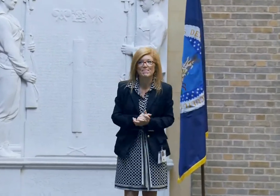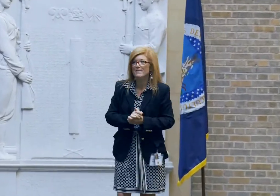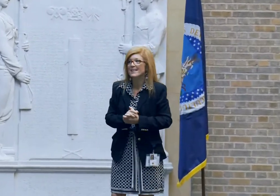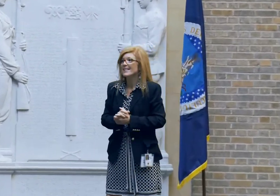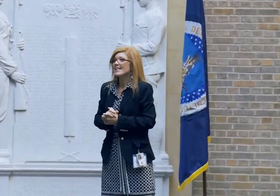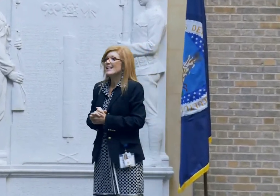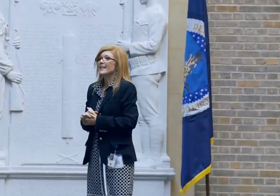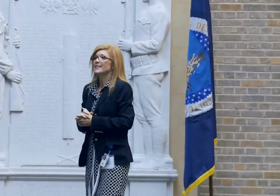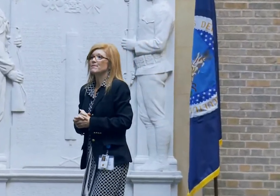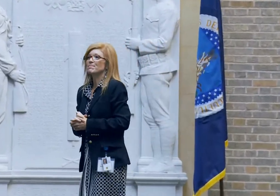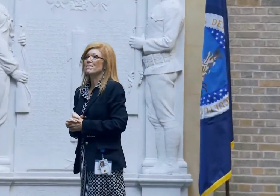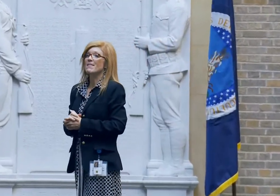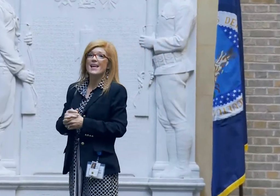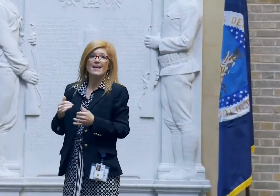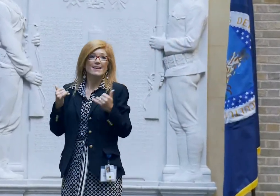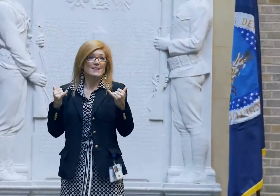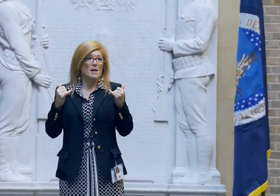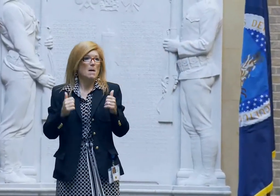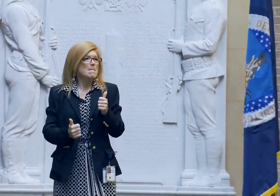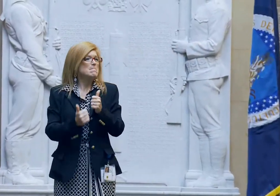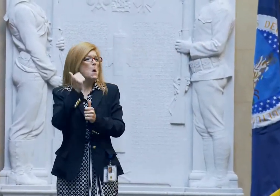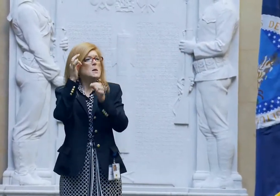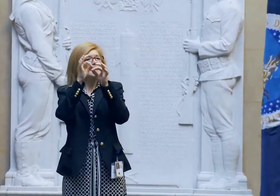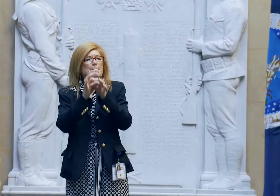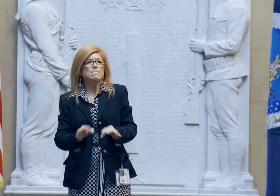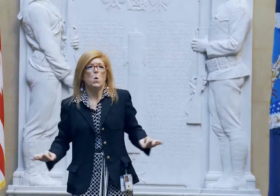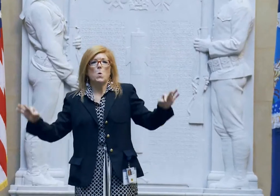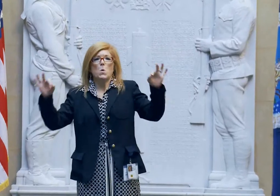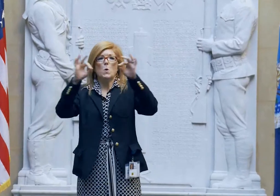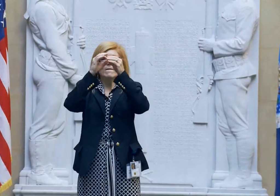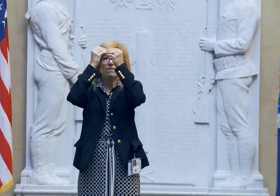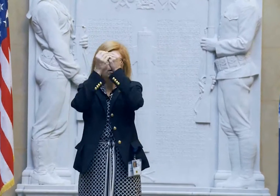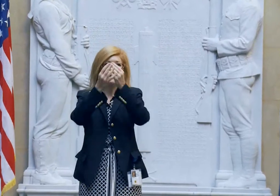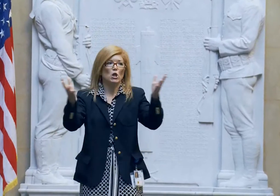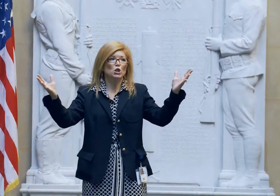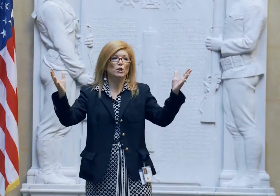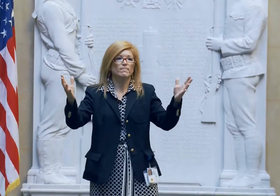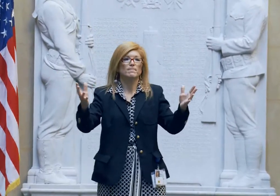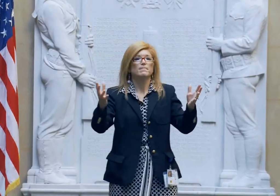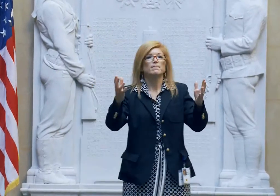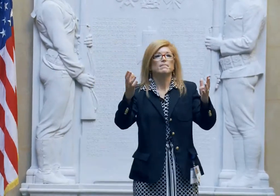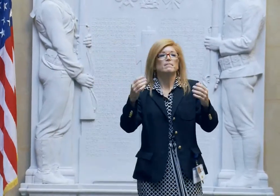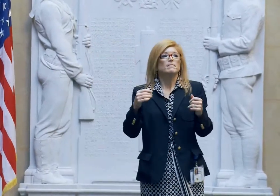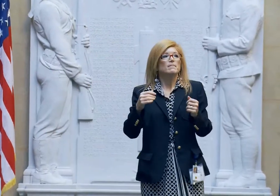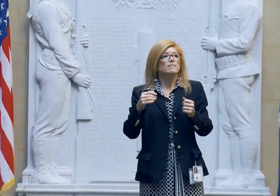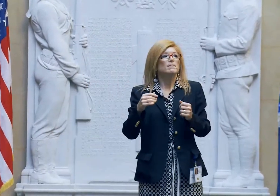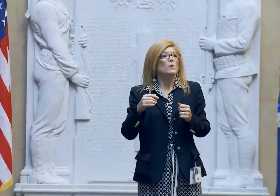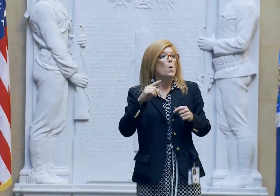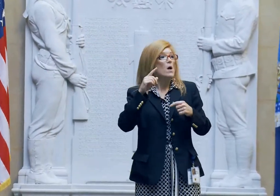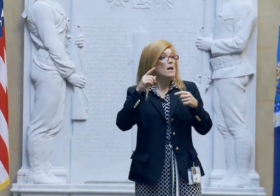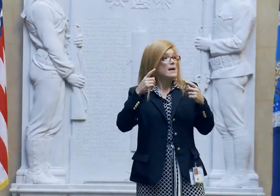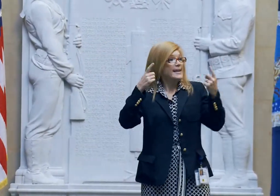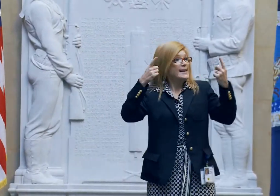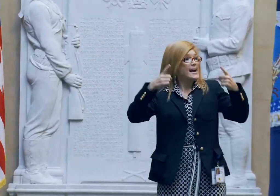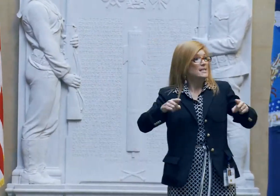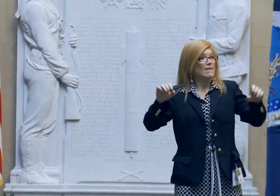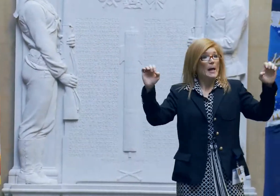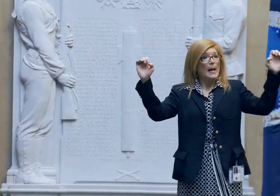She gestures with her hands. First and foremost in the event of an emergency